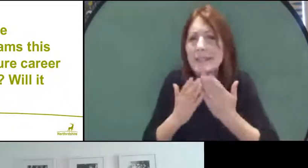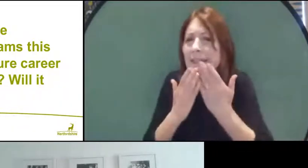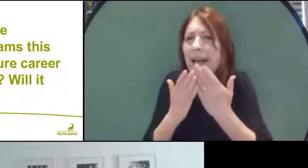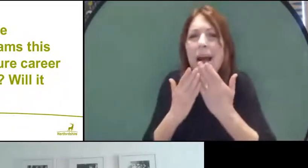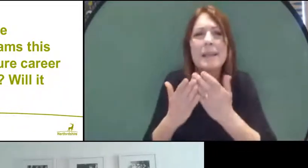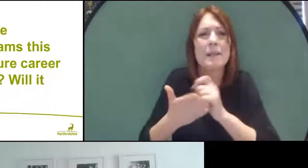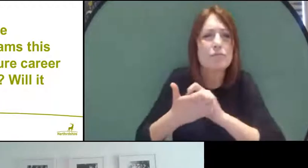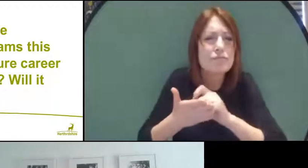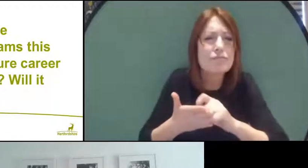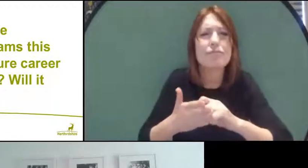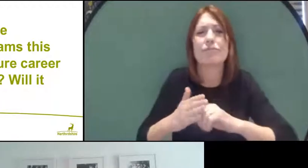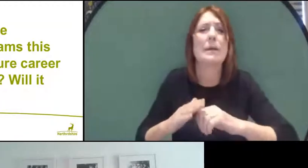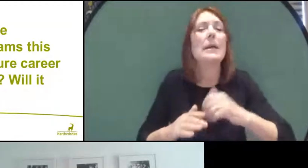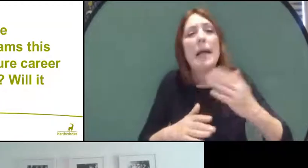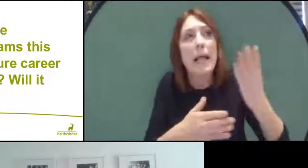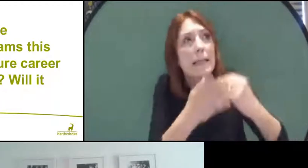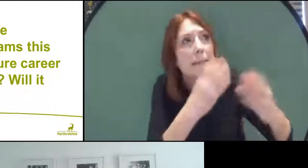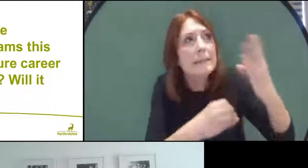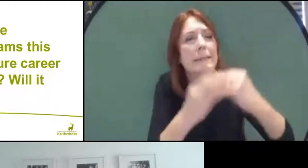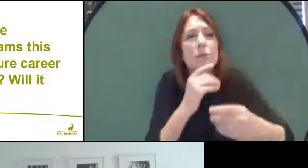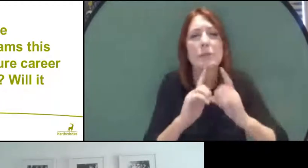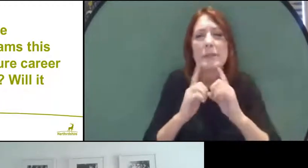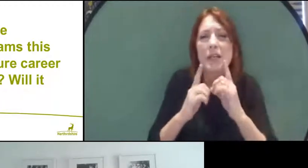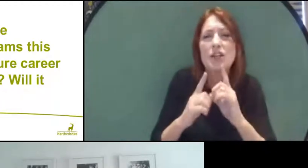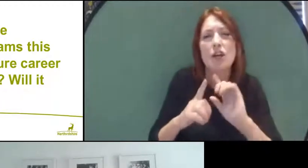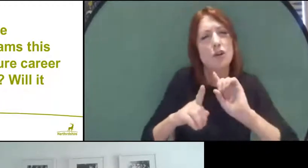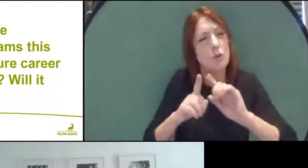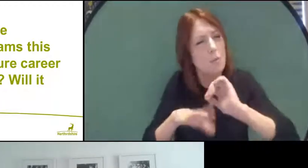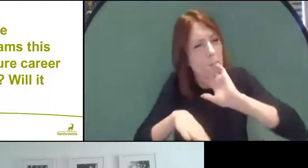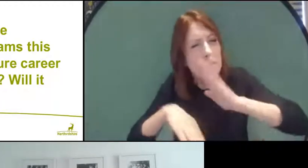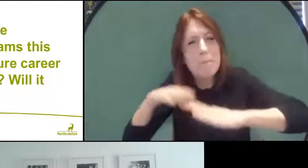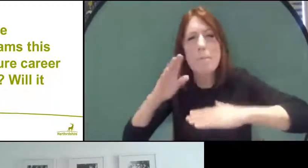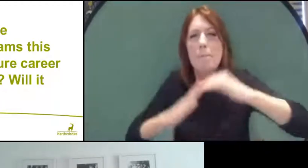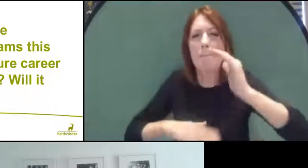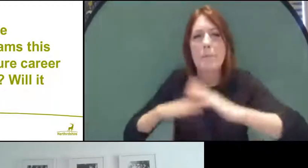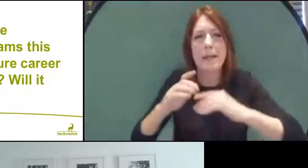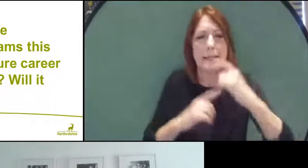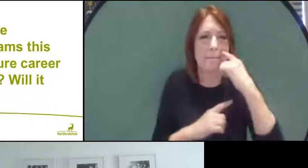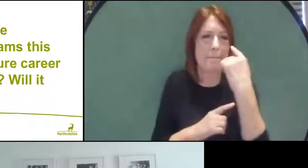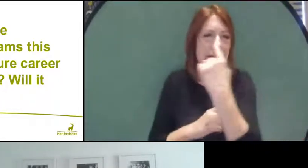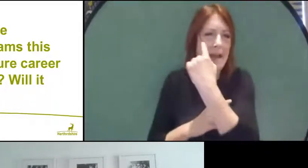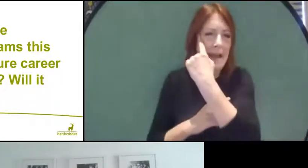teachers and build up that evidence base - so that your teachers have a broad range of evidence to